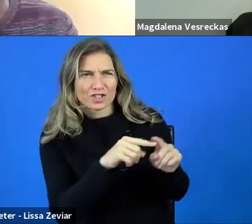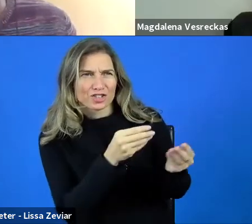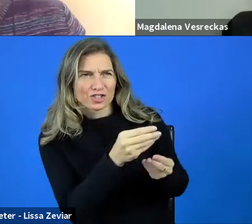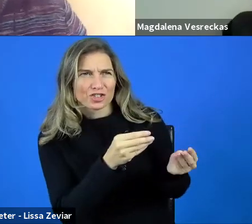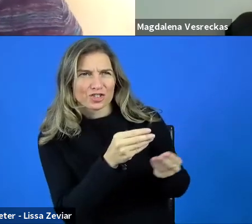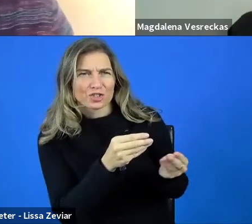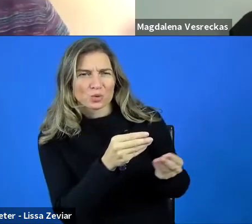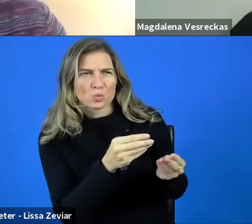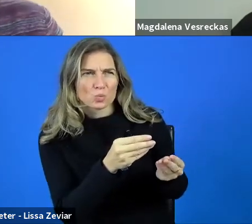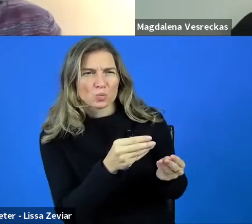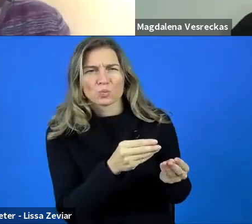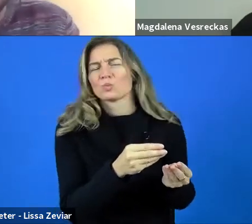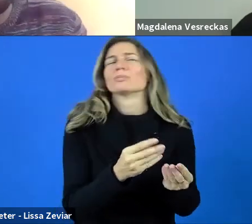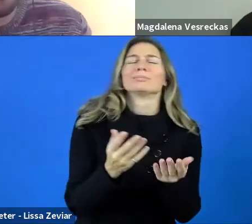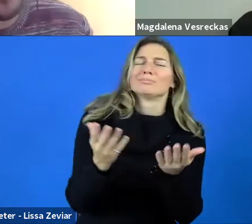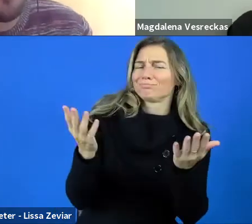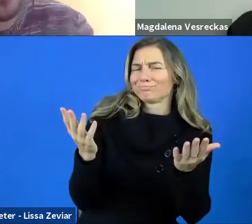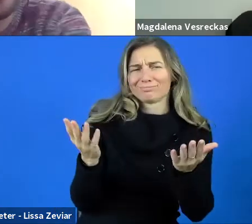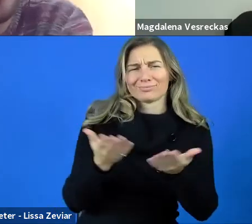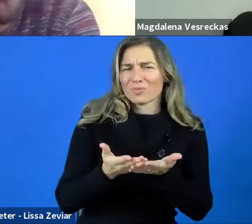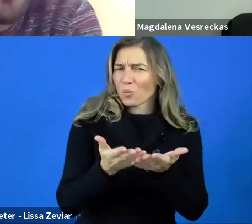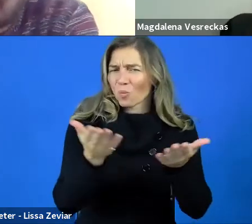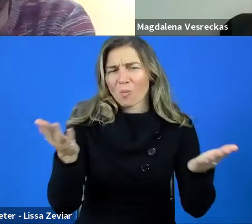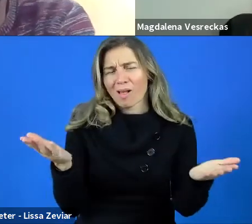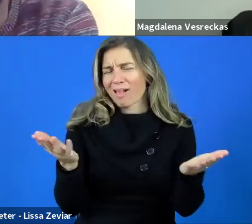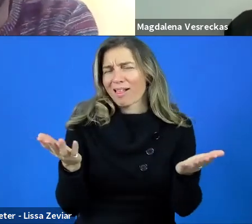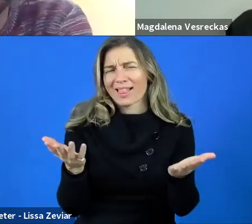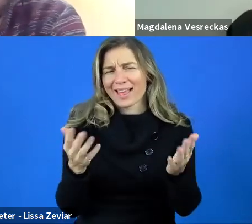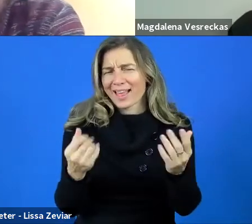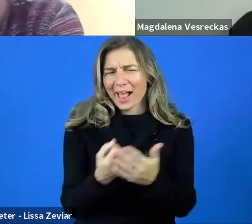Technical issues that we all face with all these online meetings.